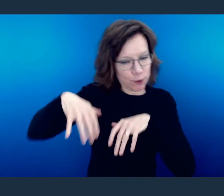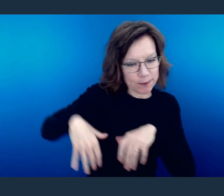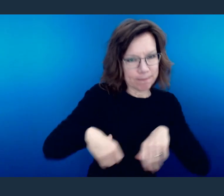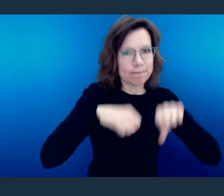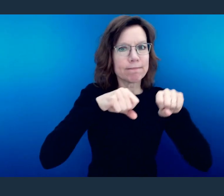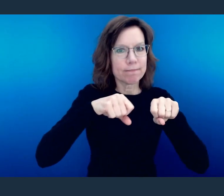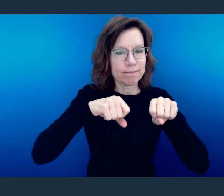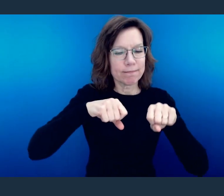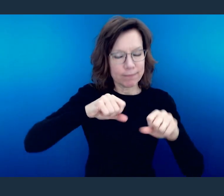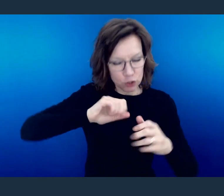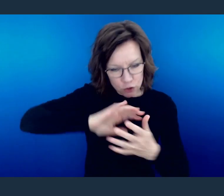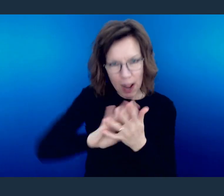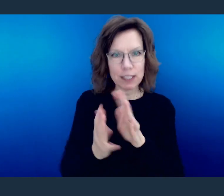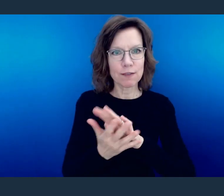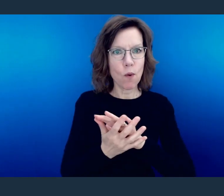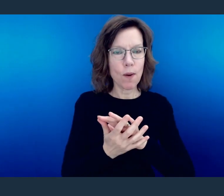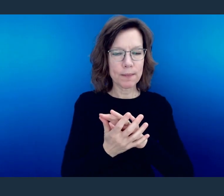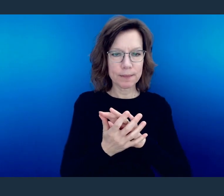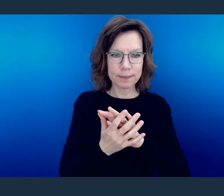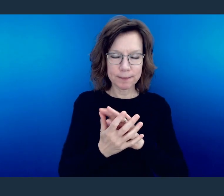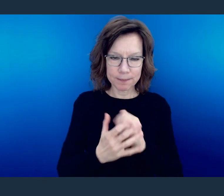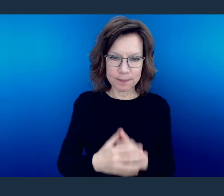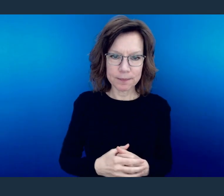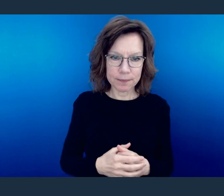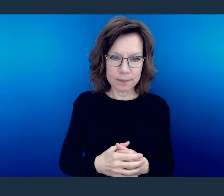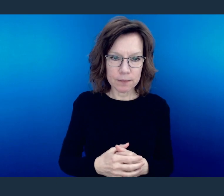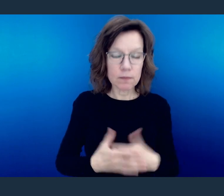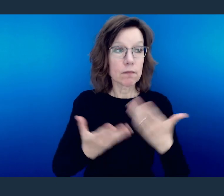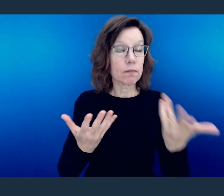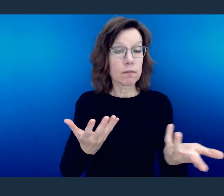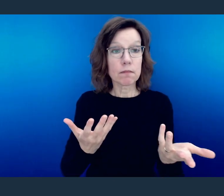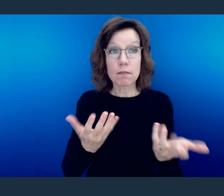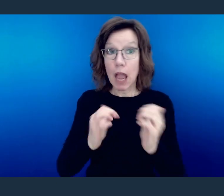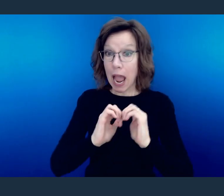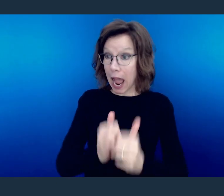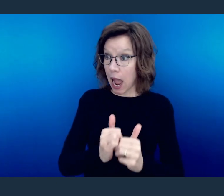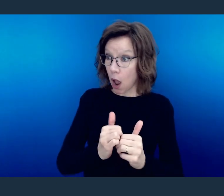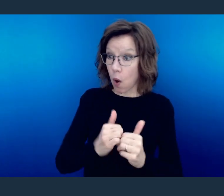And in that transformation, there are several different ways that we are to be transformed.